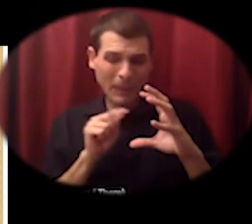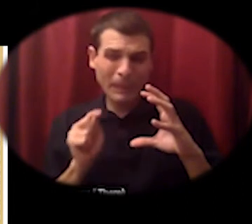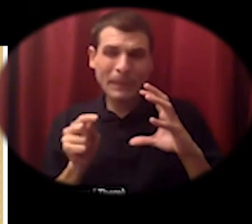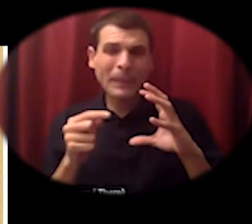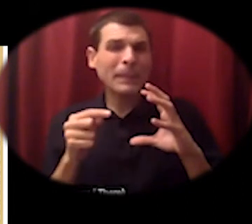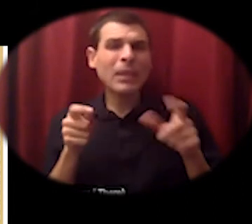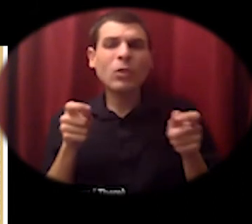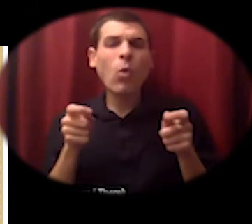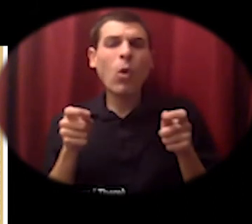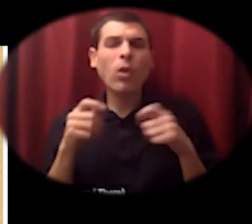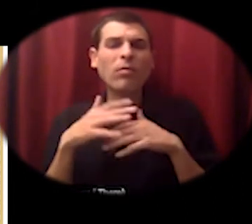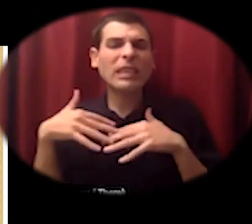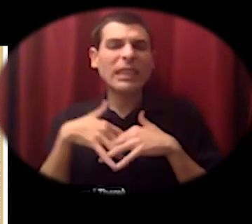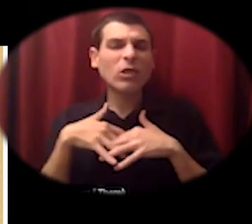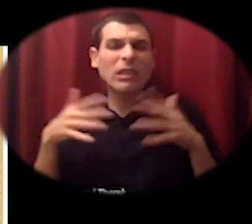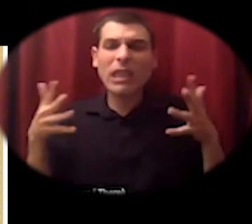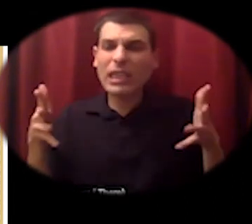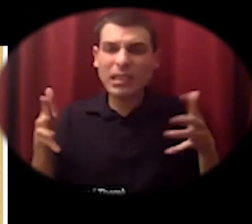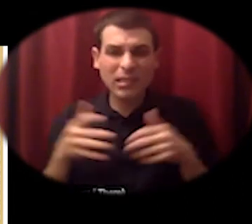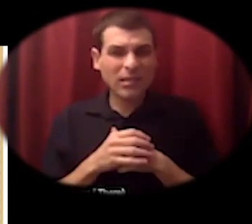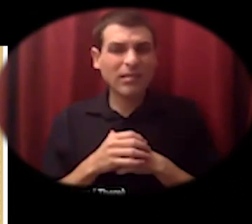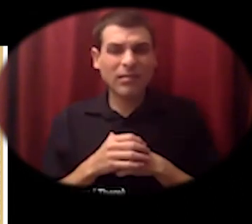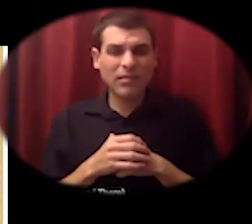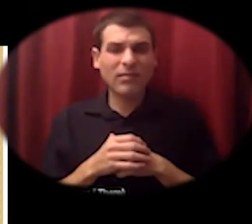the benefit of us understanding these collaborative